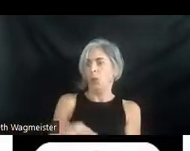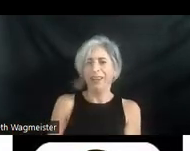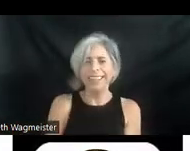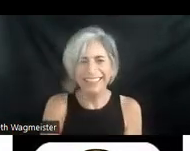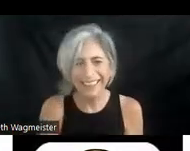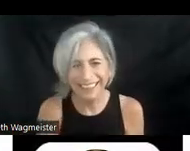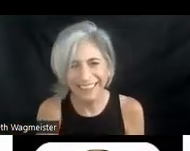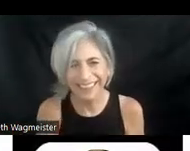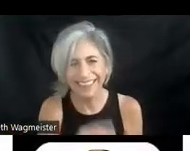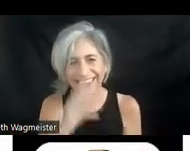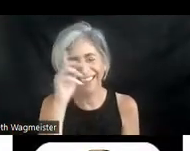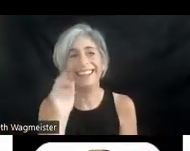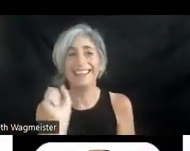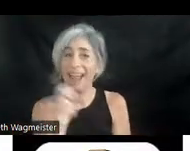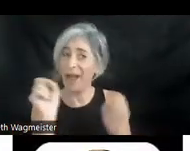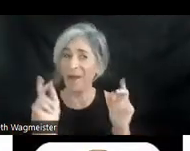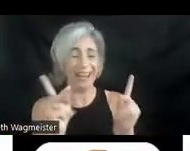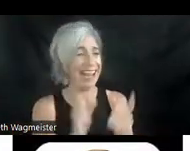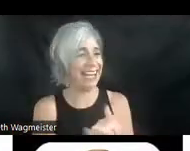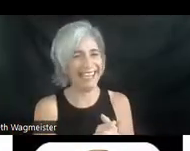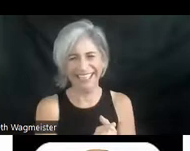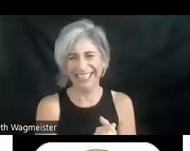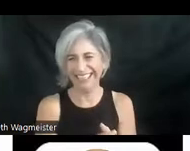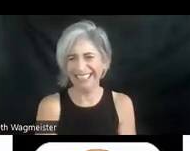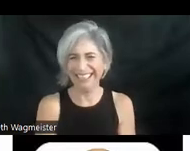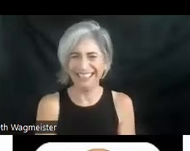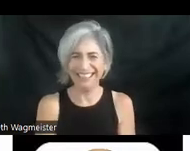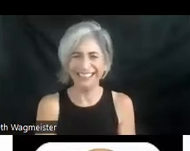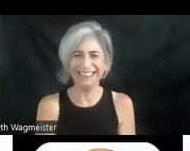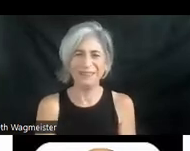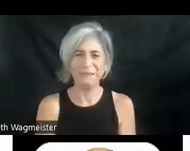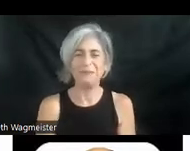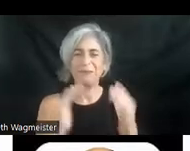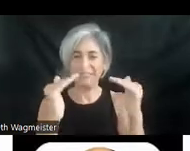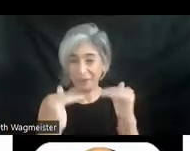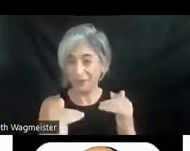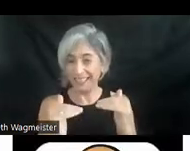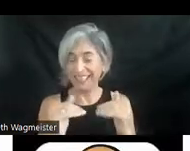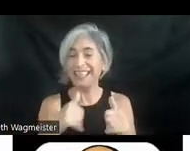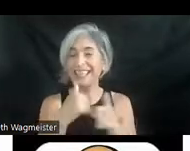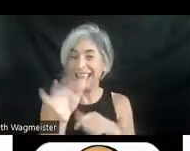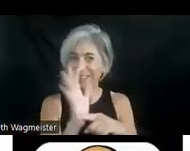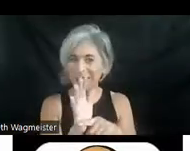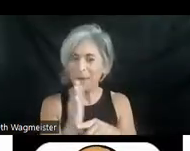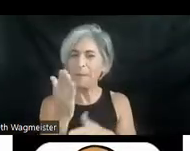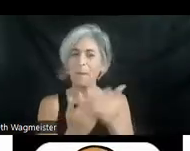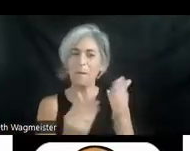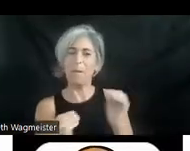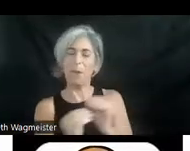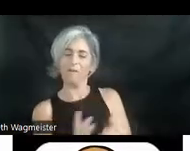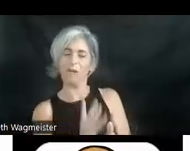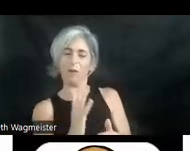Yeah, okay. Moving right along. Something a little more formal. Hamlet. A